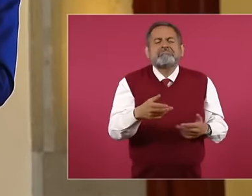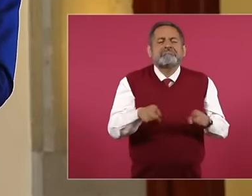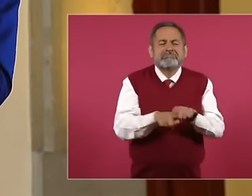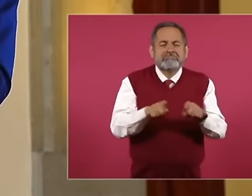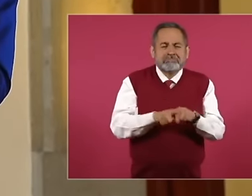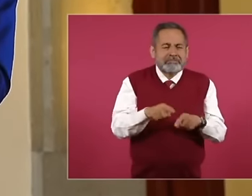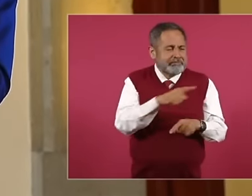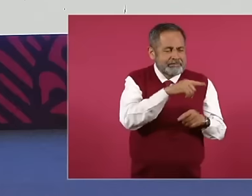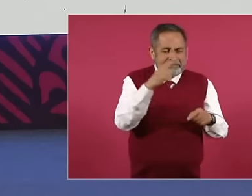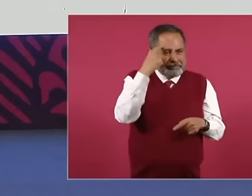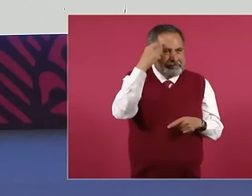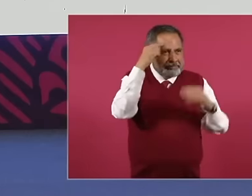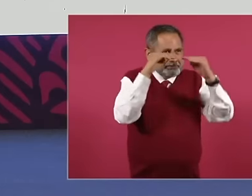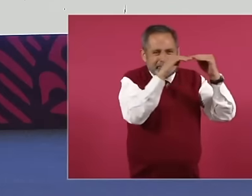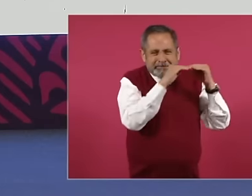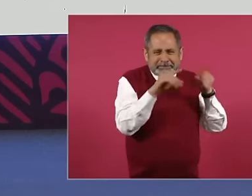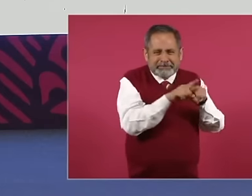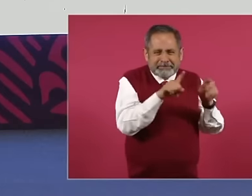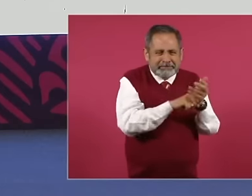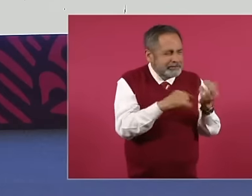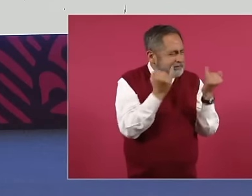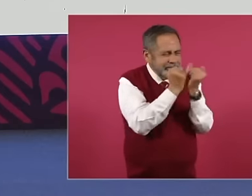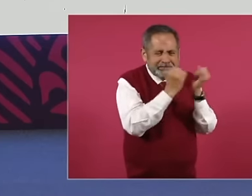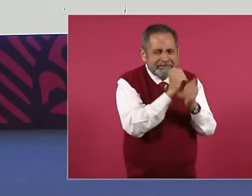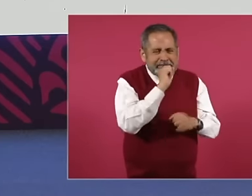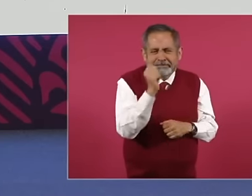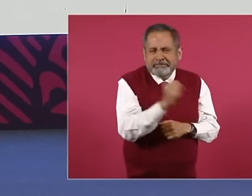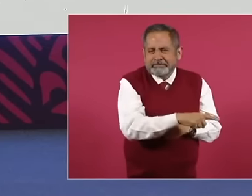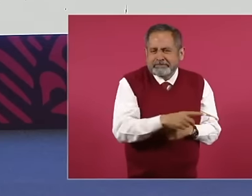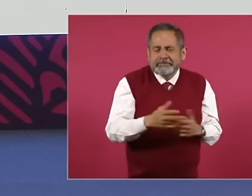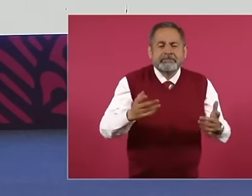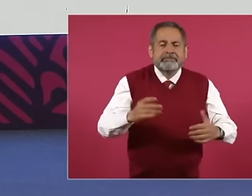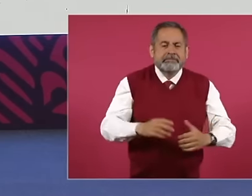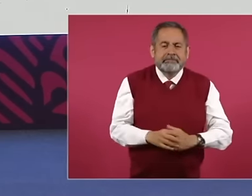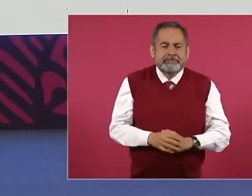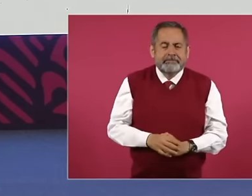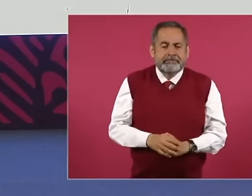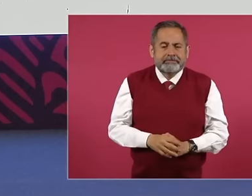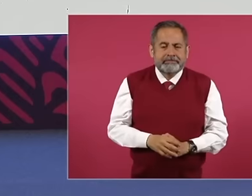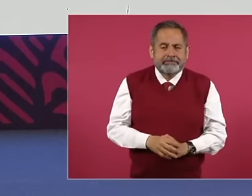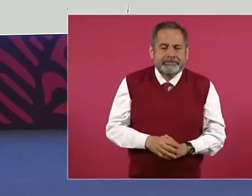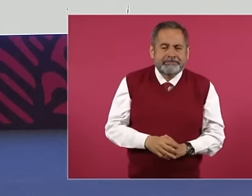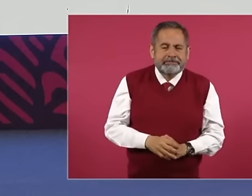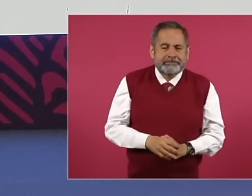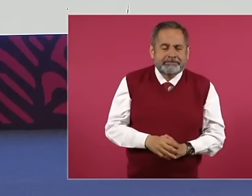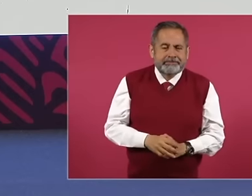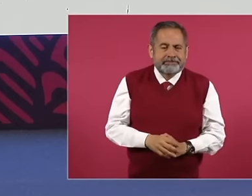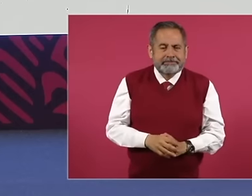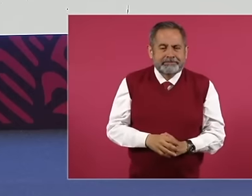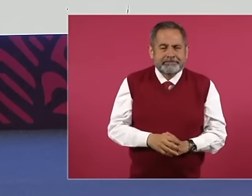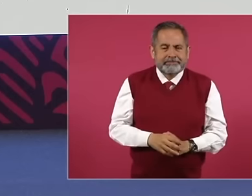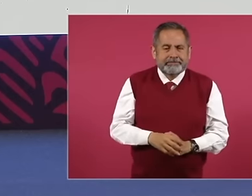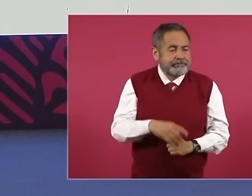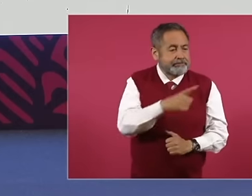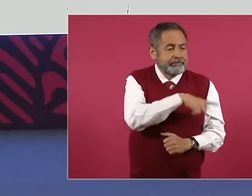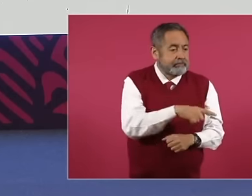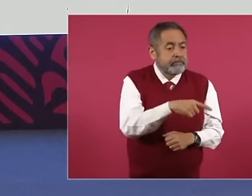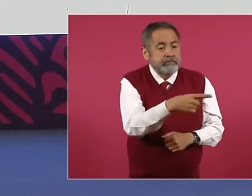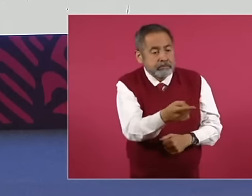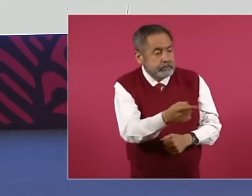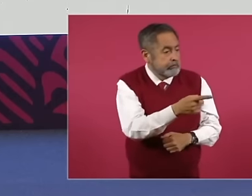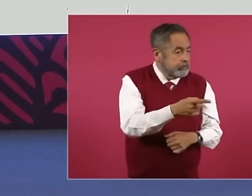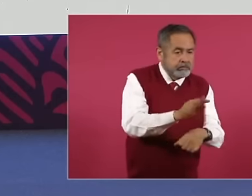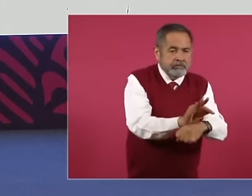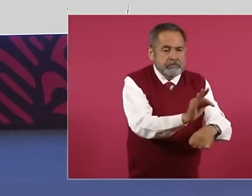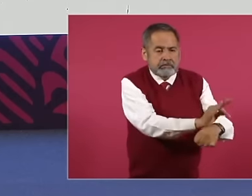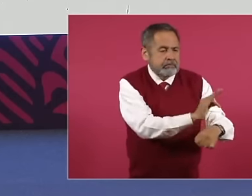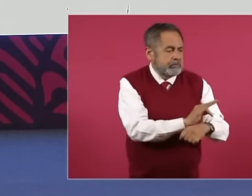thought, they protected Mr.